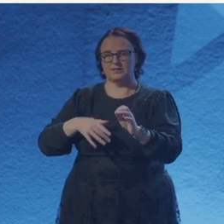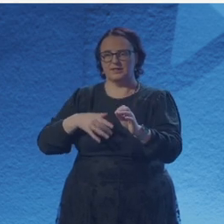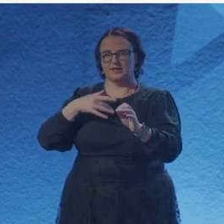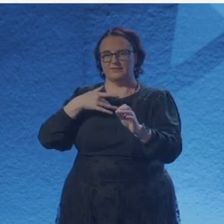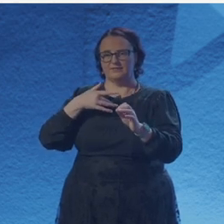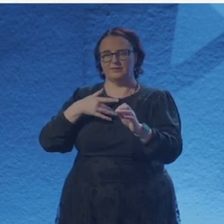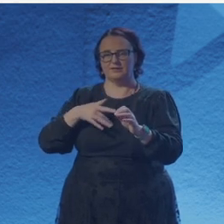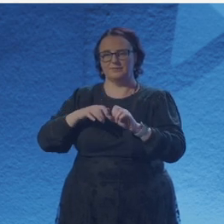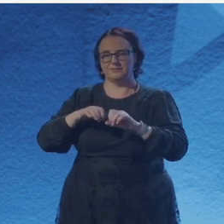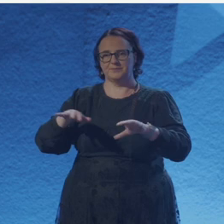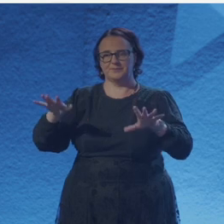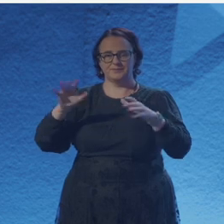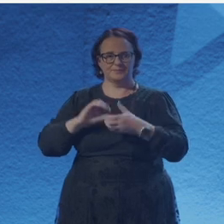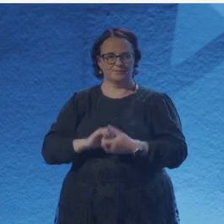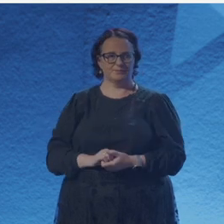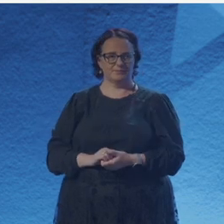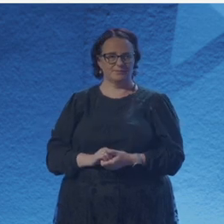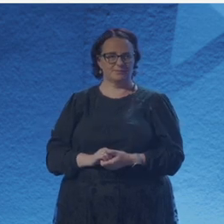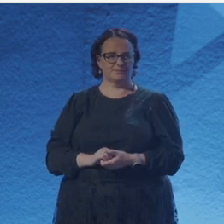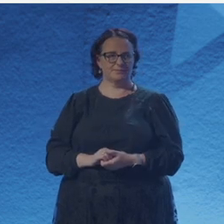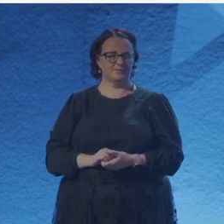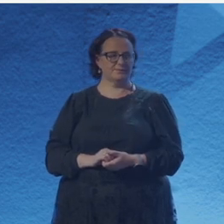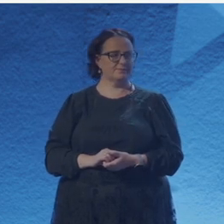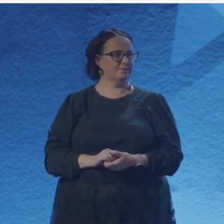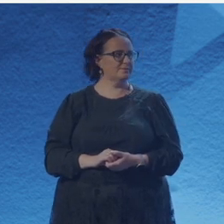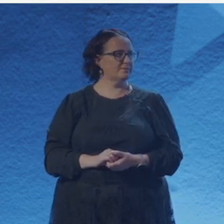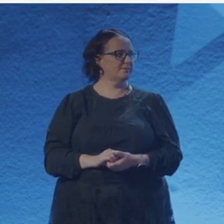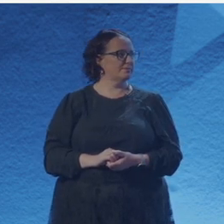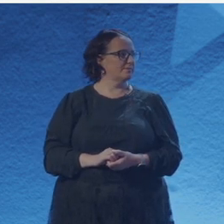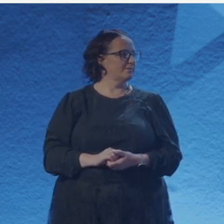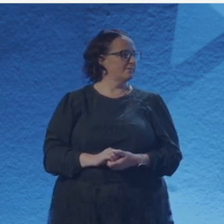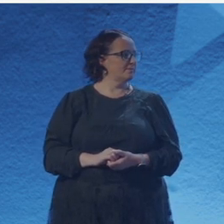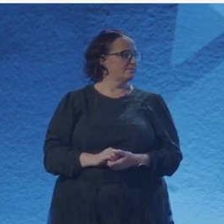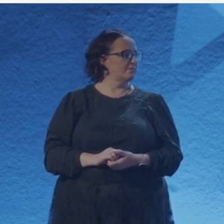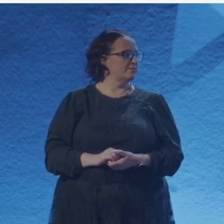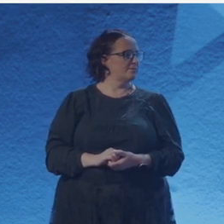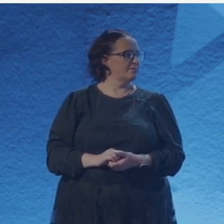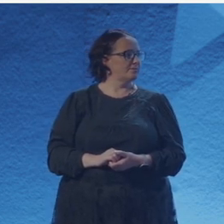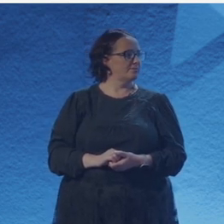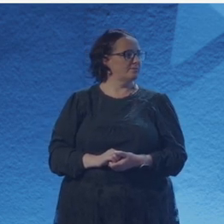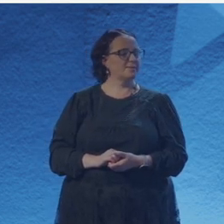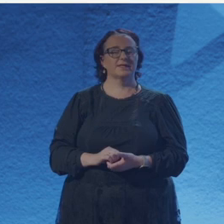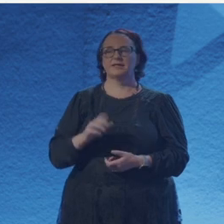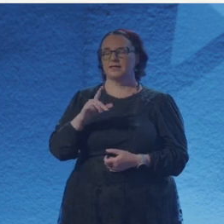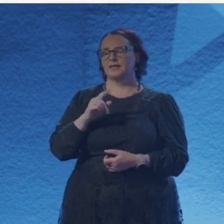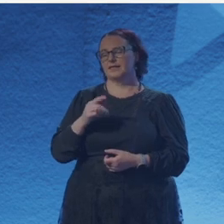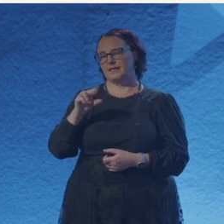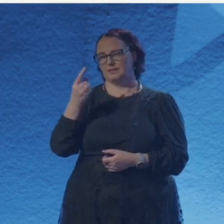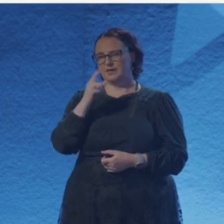No ohms resistance delays with electricity as it carries a laugh through a hand on a knee. In the median nerve